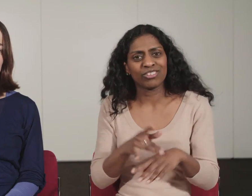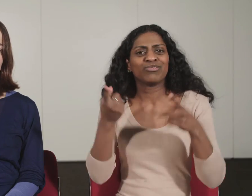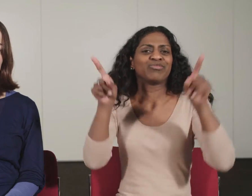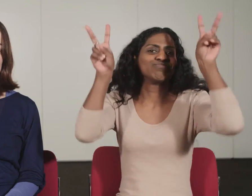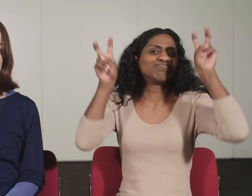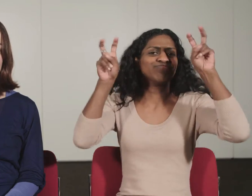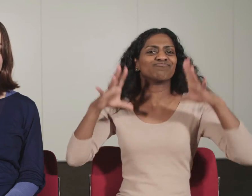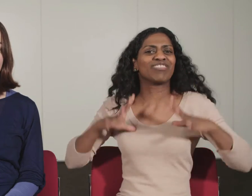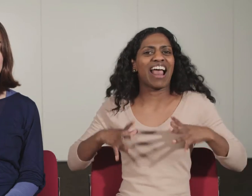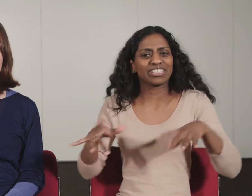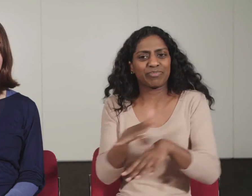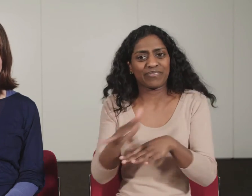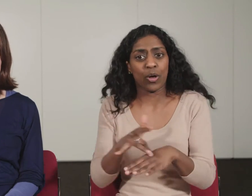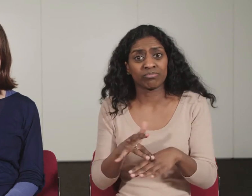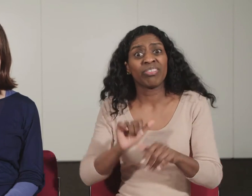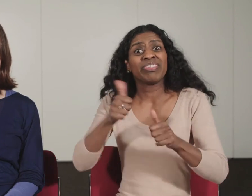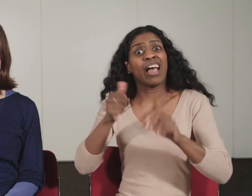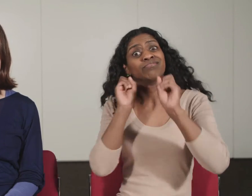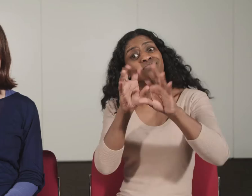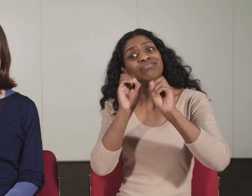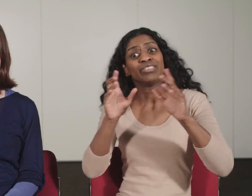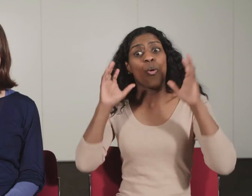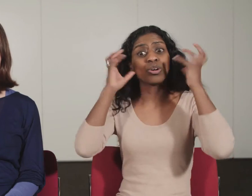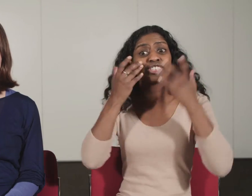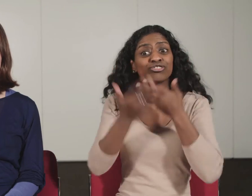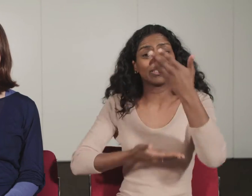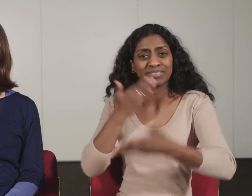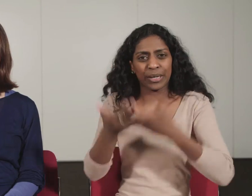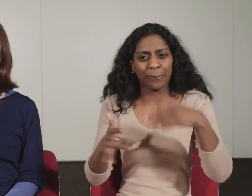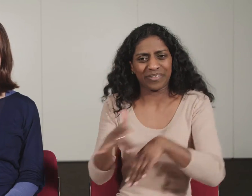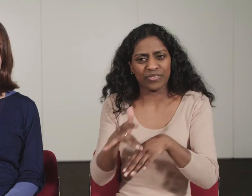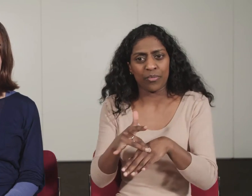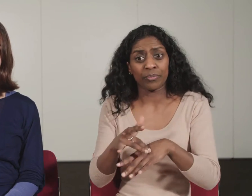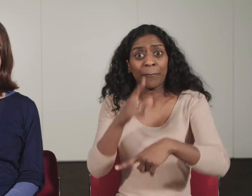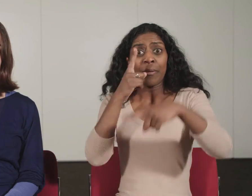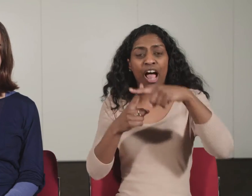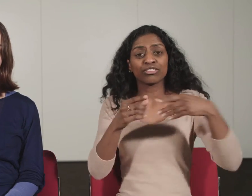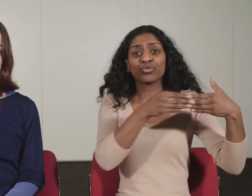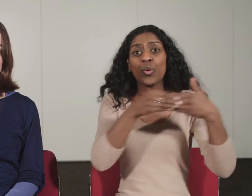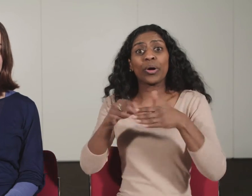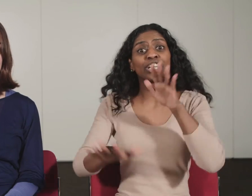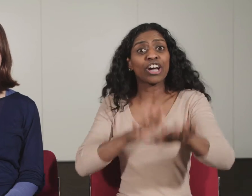performances and relaxed performances. We will then talk about our Audio Described performance